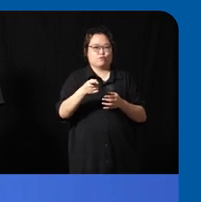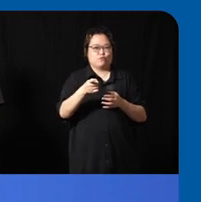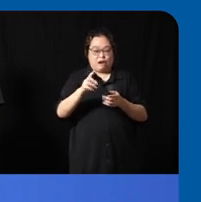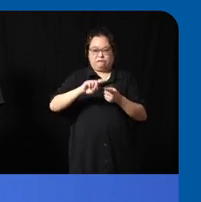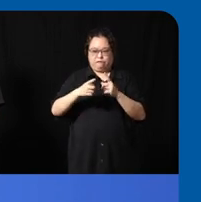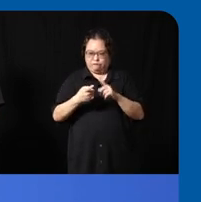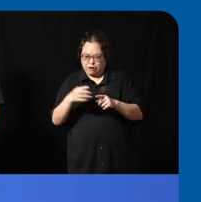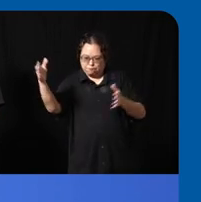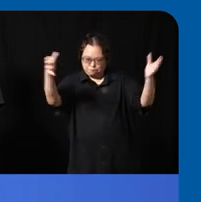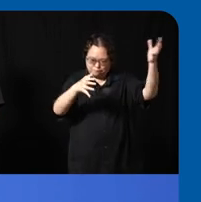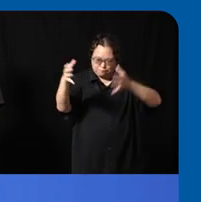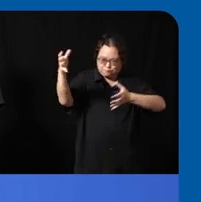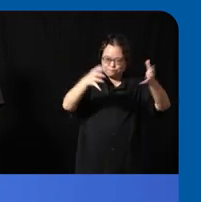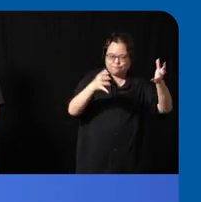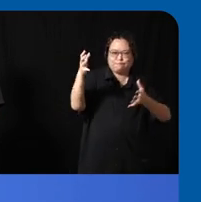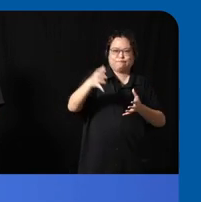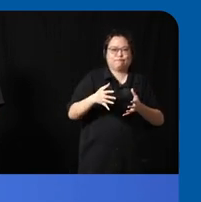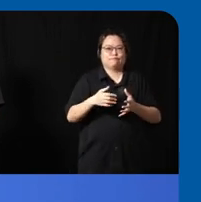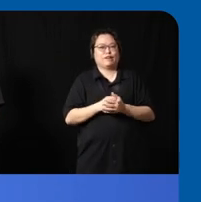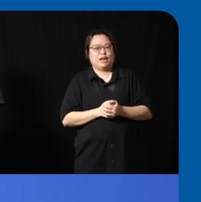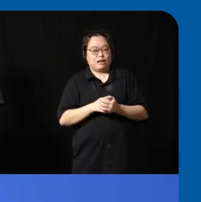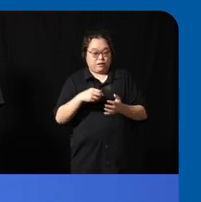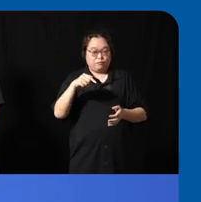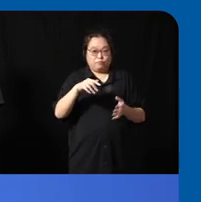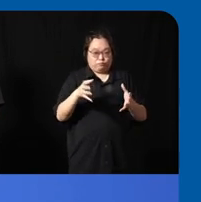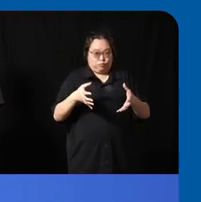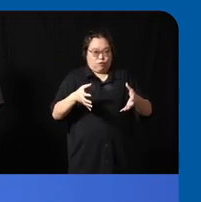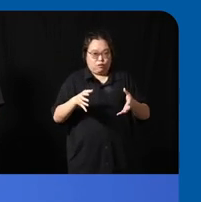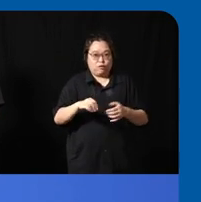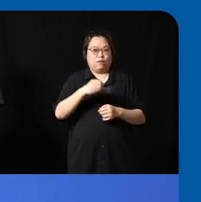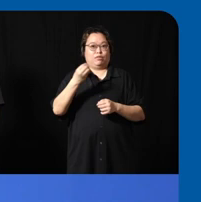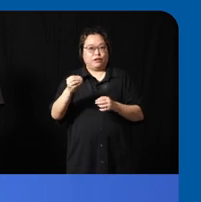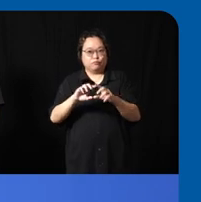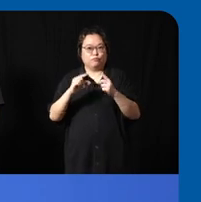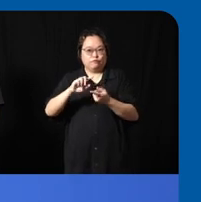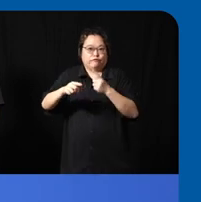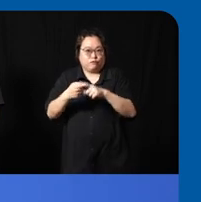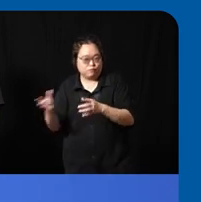them and then from within that Network you have another champion that then brings their friends